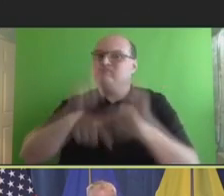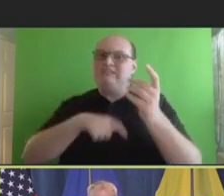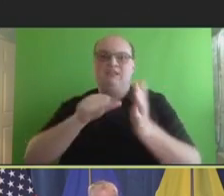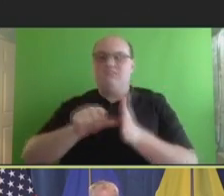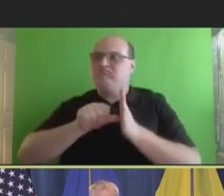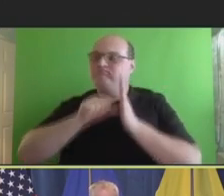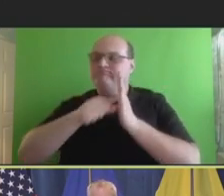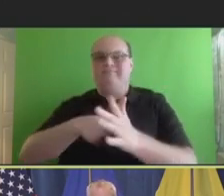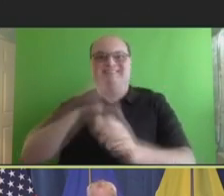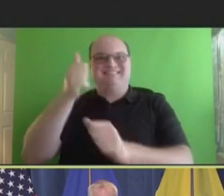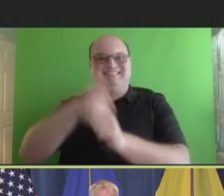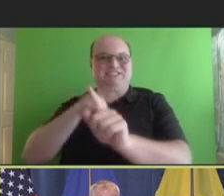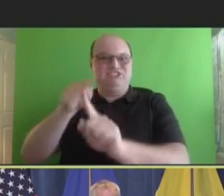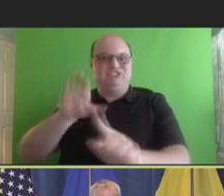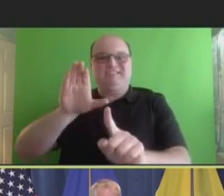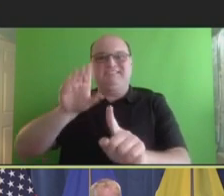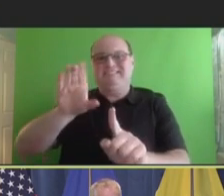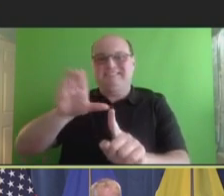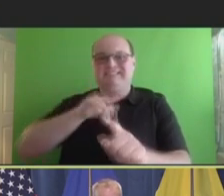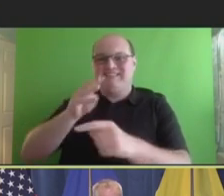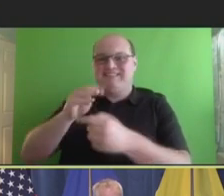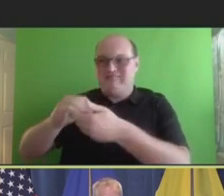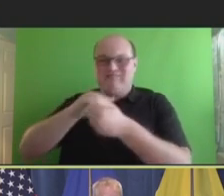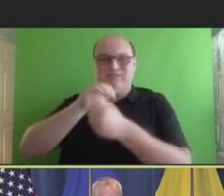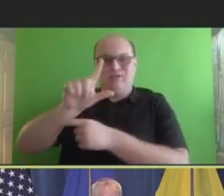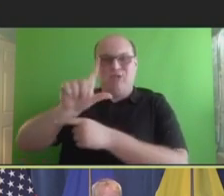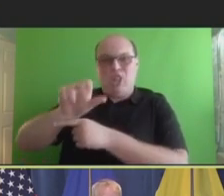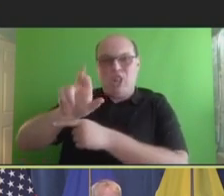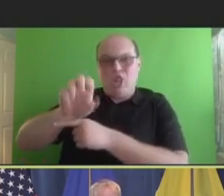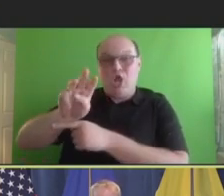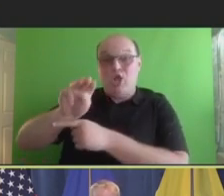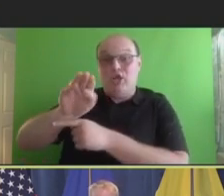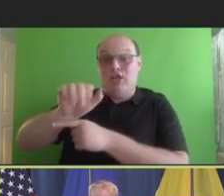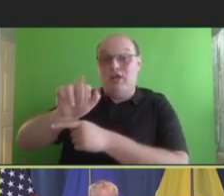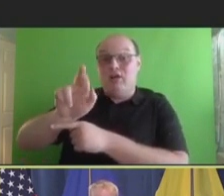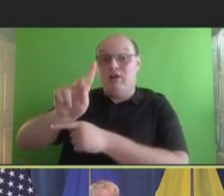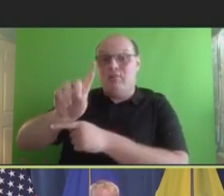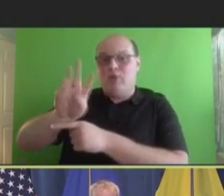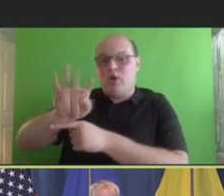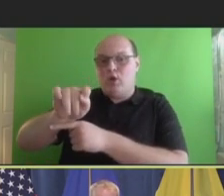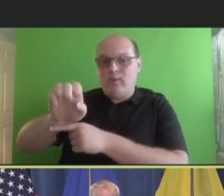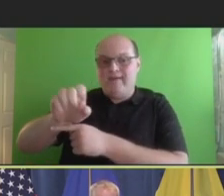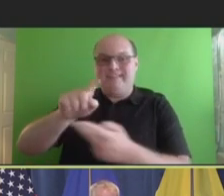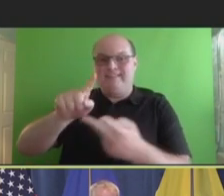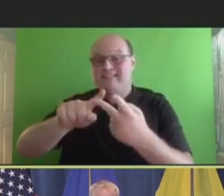importance of our CDC co-leads, Lauri Markowitz, and Melinda Wharton, to our efforts. This